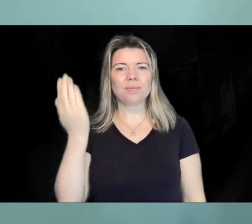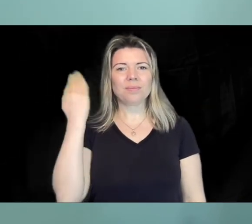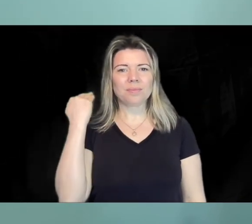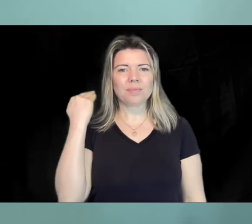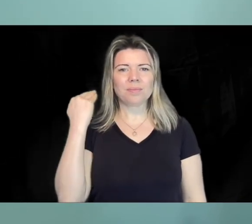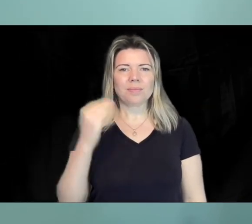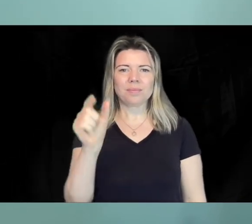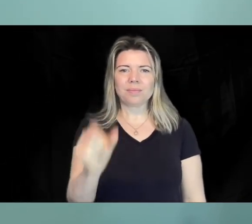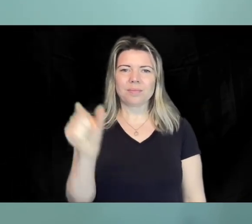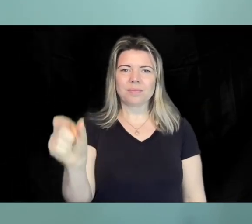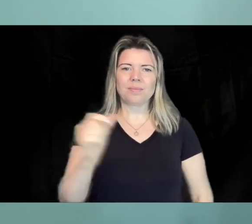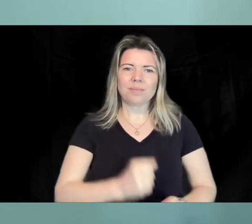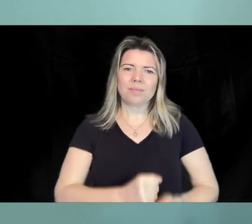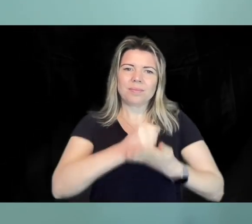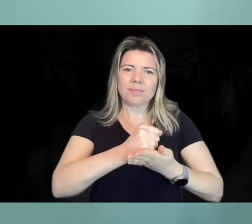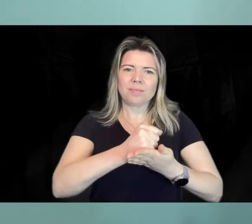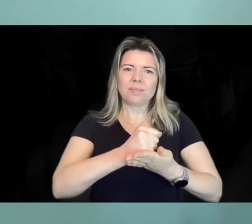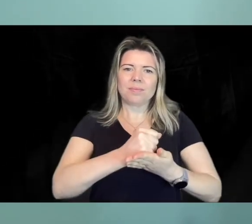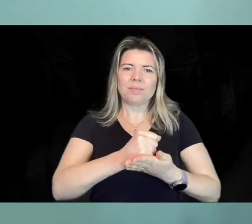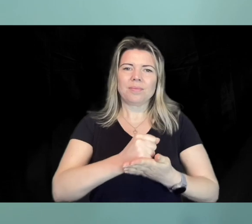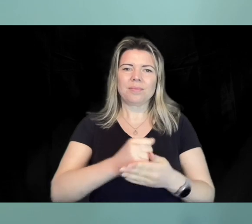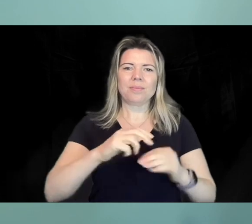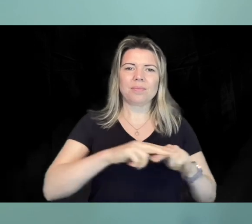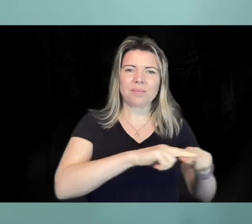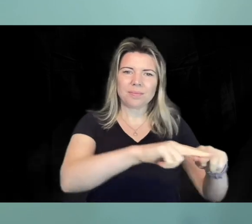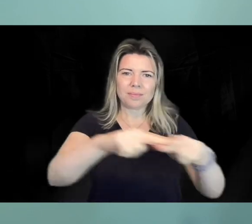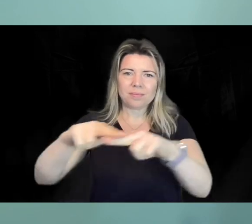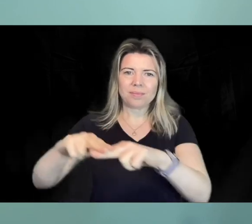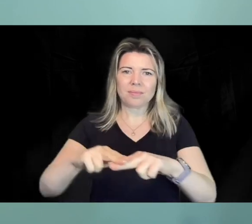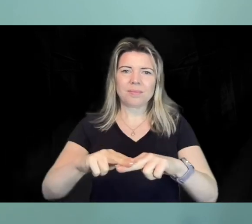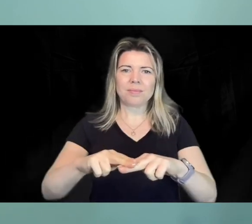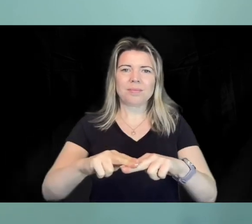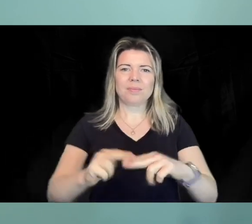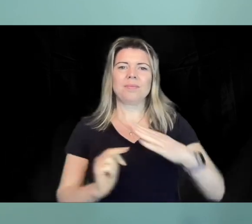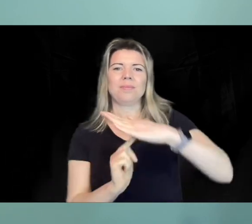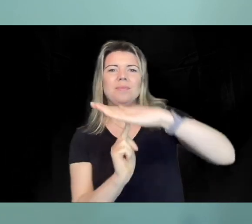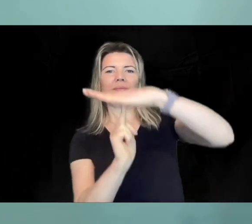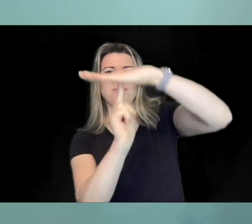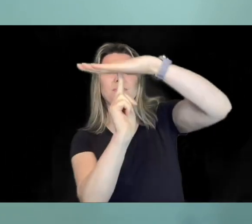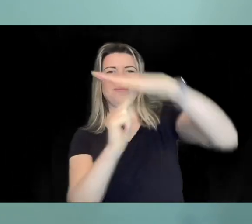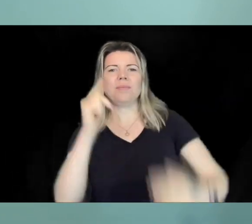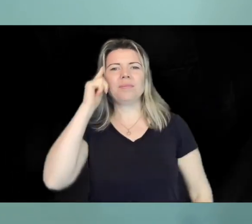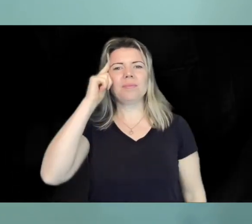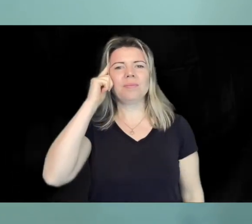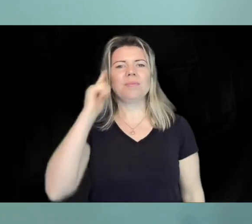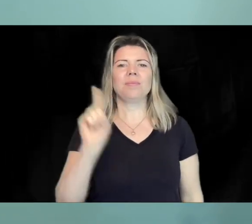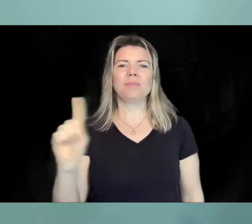I stated previously, the people support and their families will be at the centre of our thinking